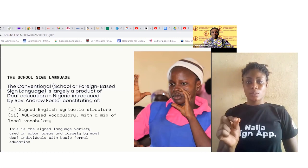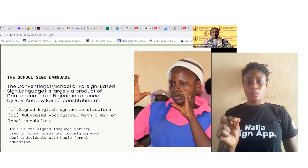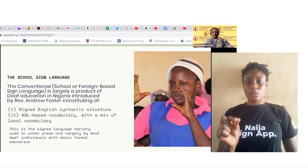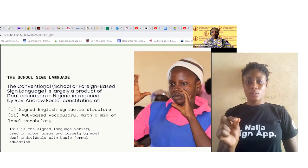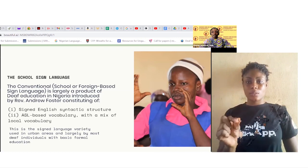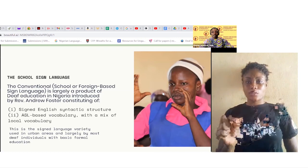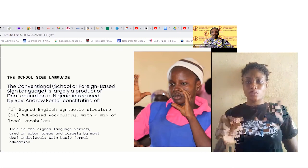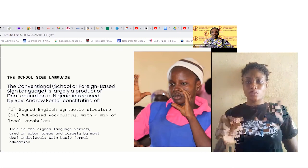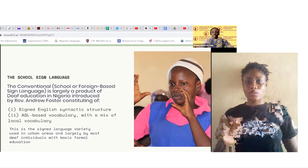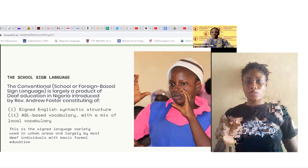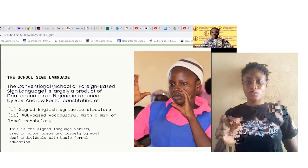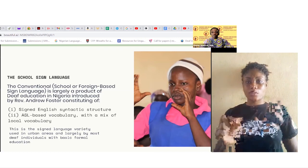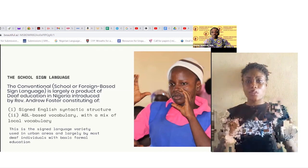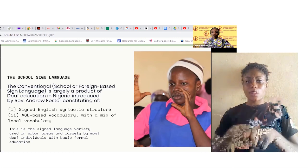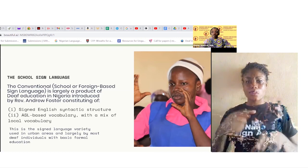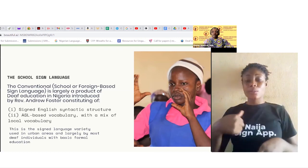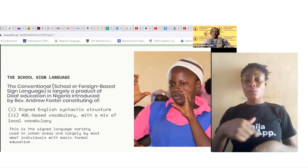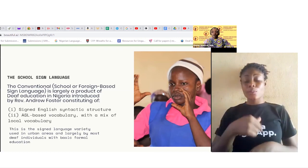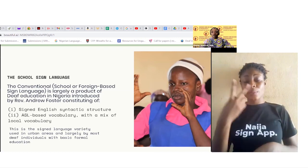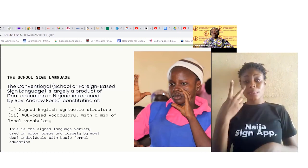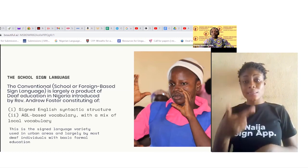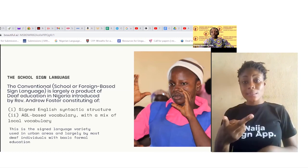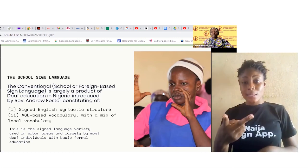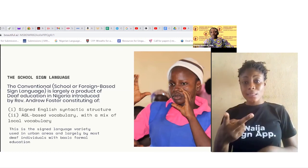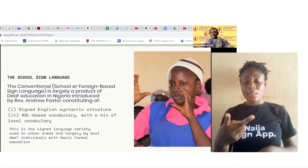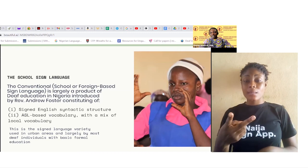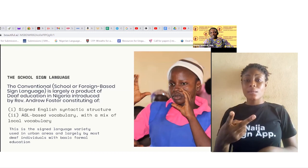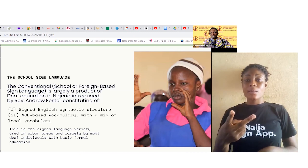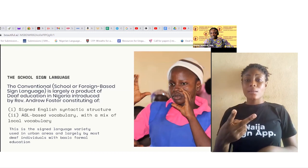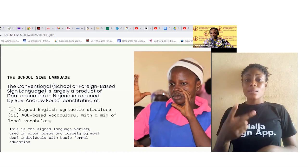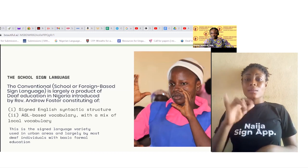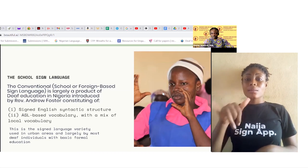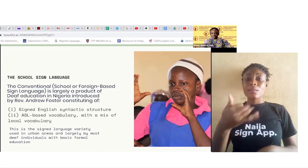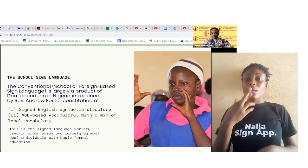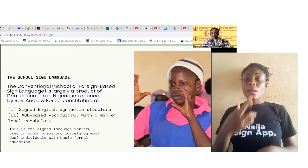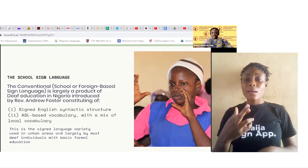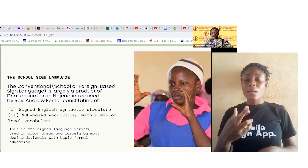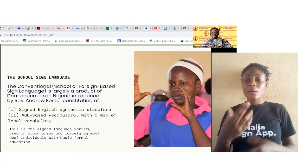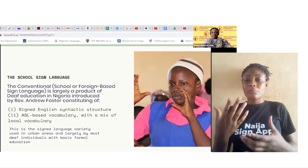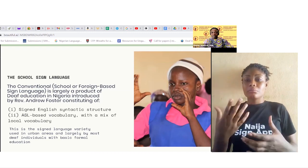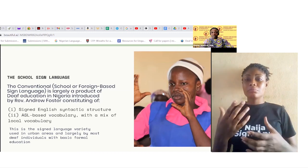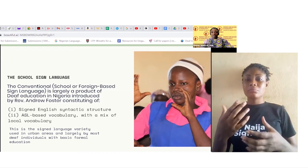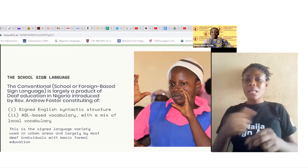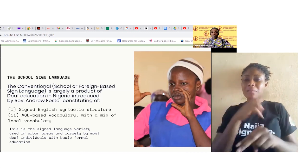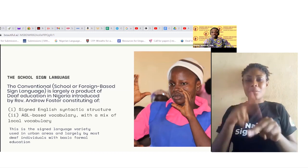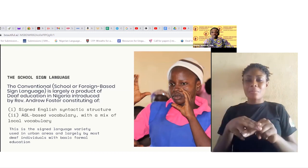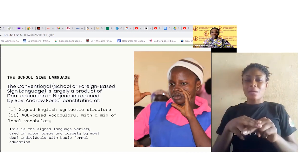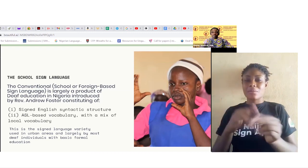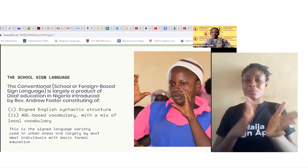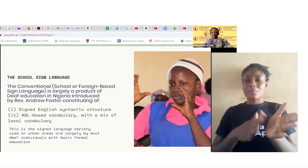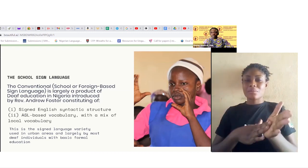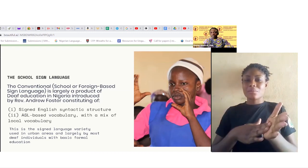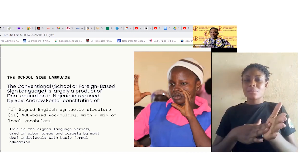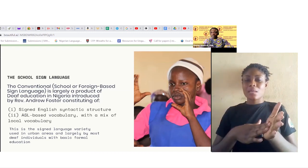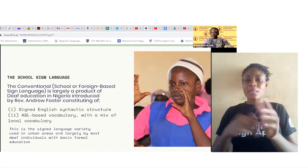they are conventional school or foreign based sign languages and they are largely a product of deaf